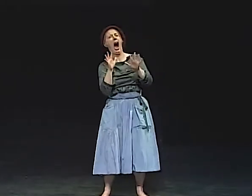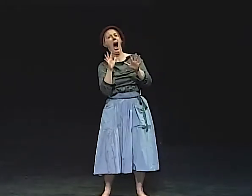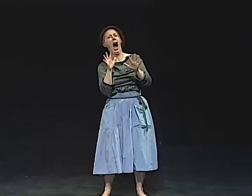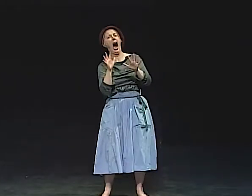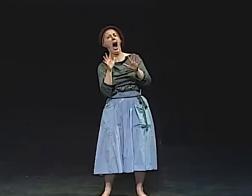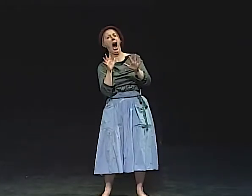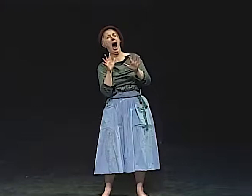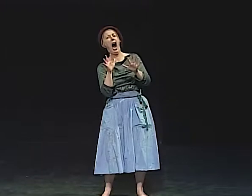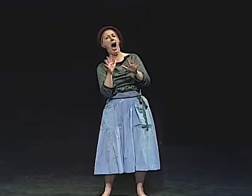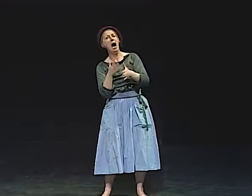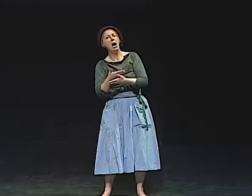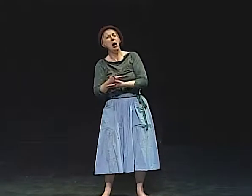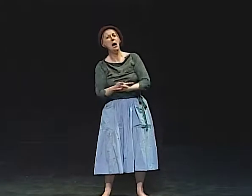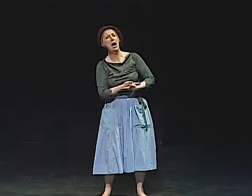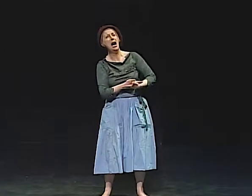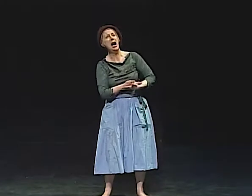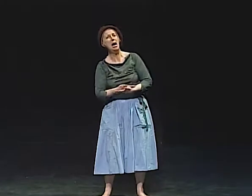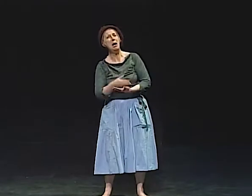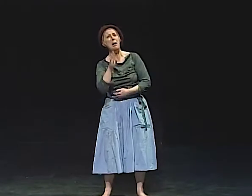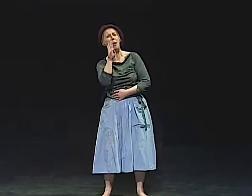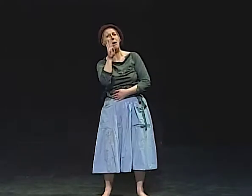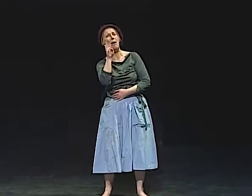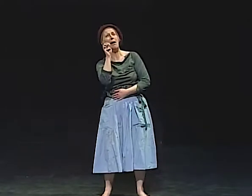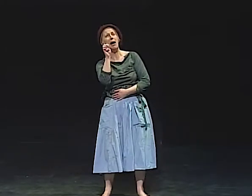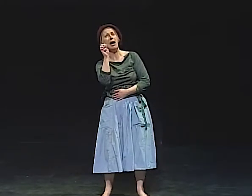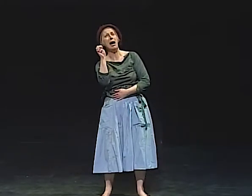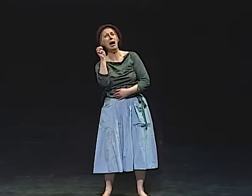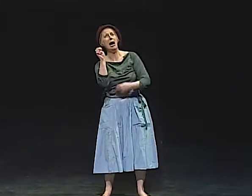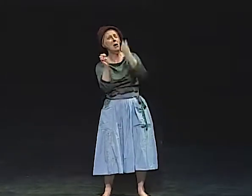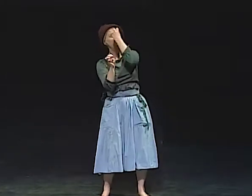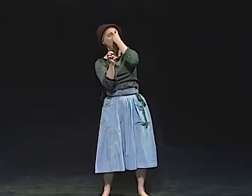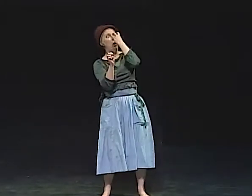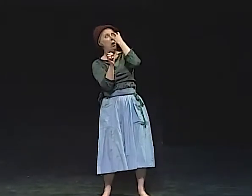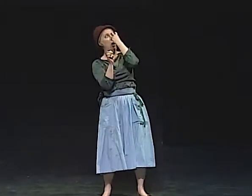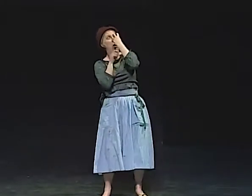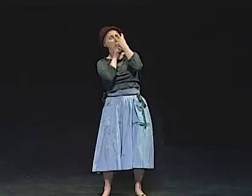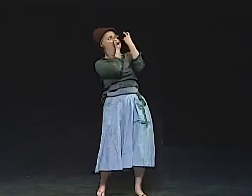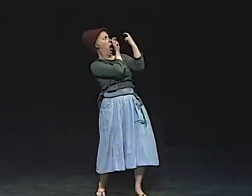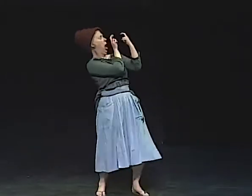IT SCARED ME. IT FRIGHTENED ME. UNTIL I REALIZED IT WAS A BABY BEE